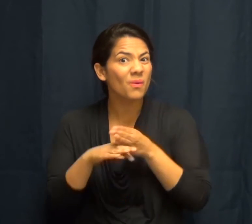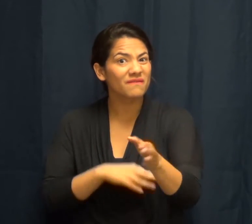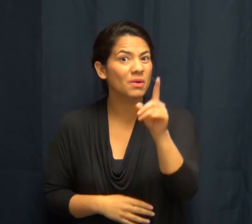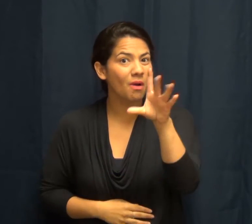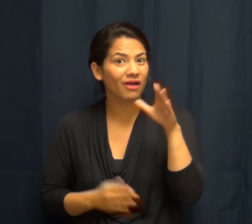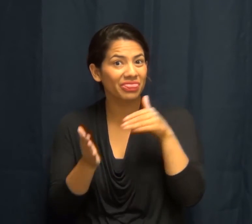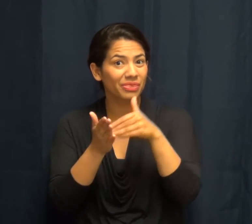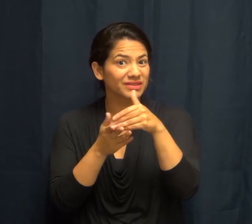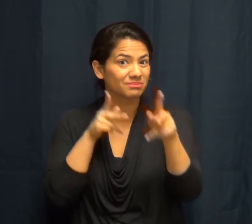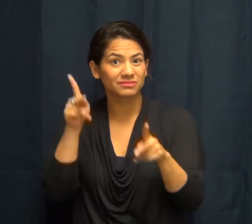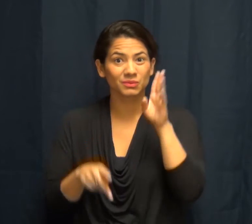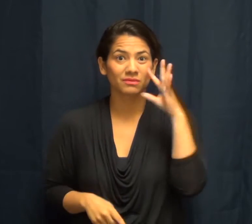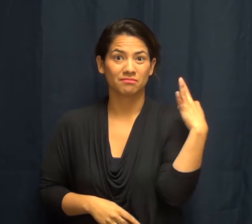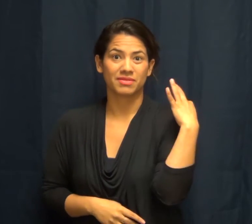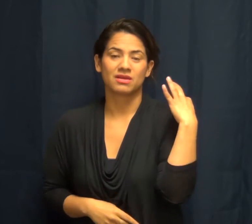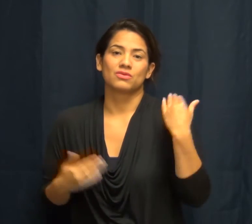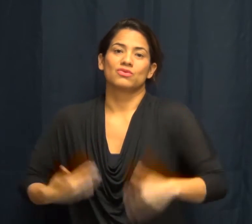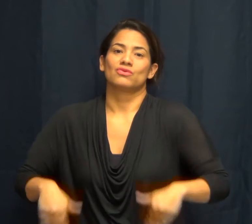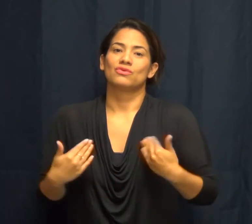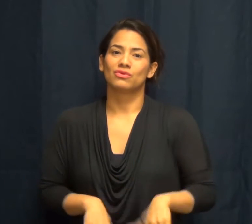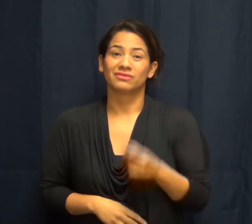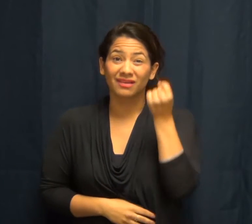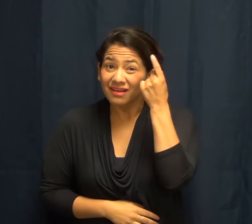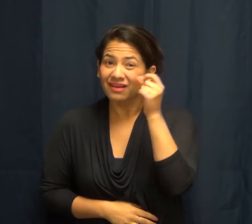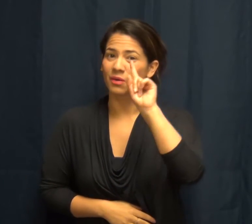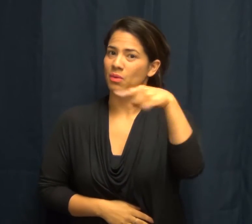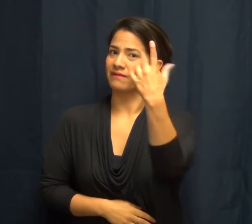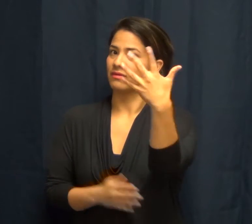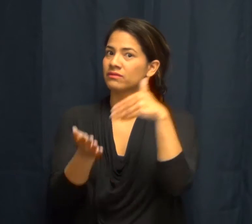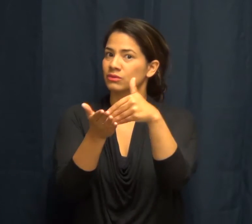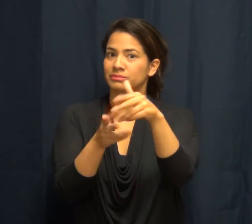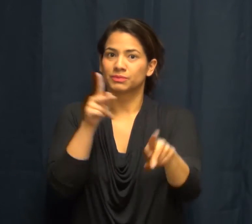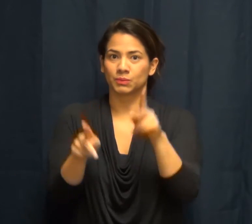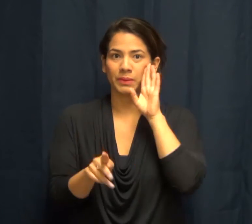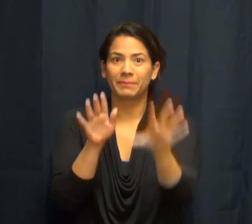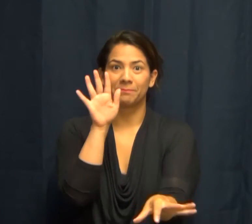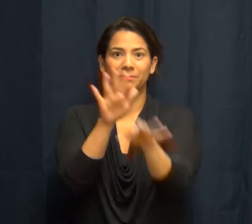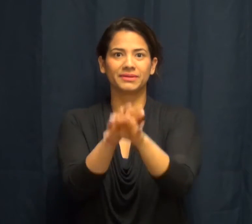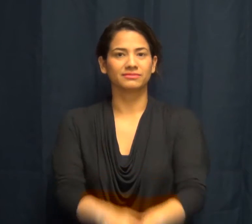Over 100,000 people will apply but only 5 thousand people will be picked!